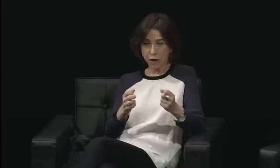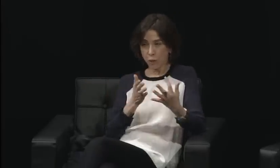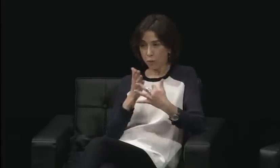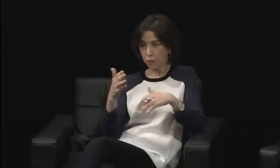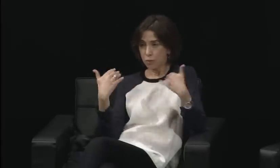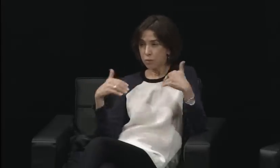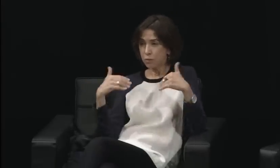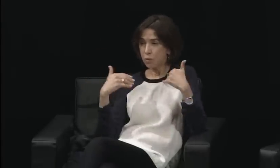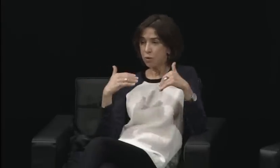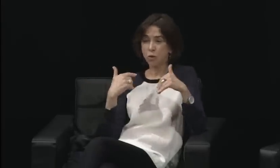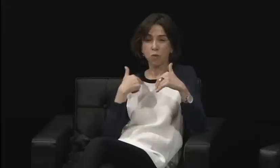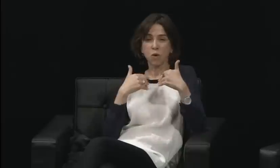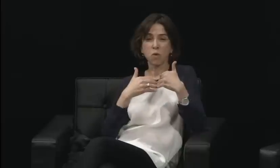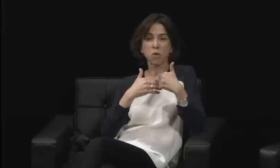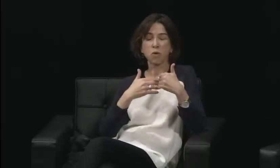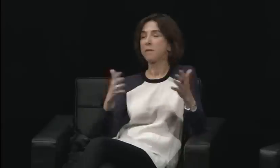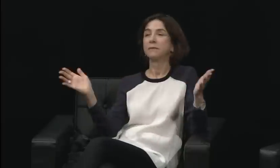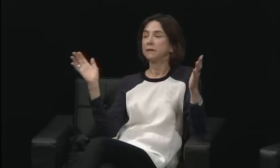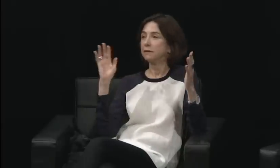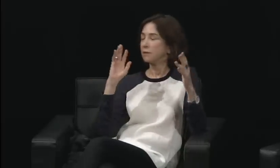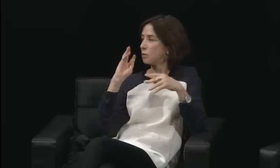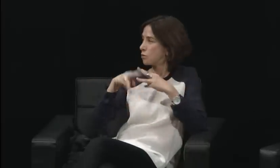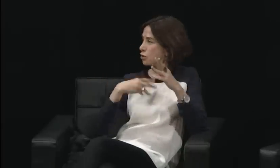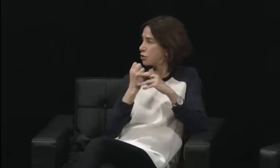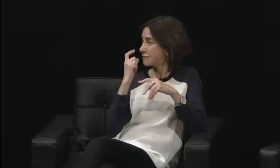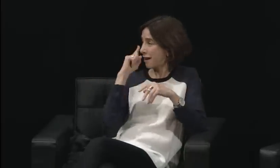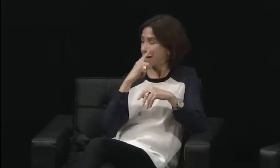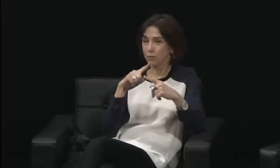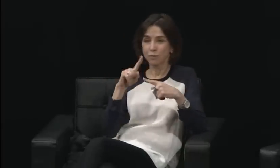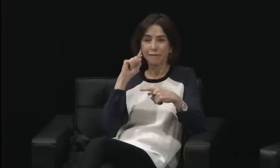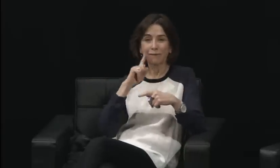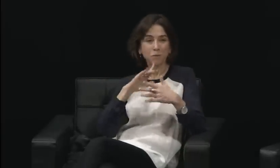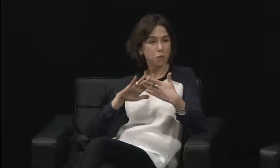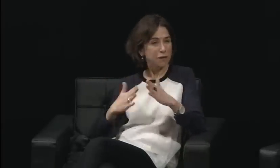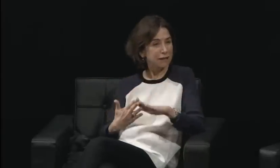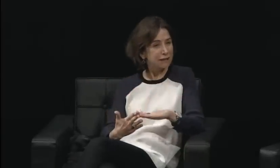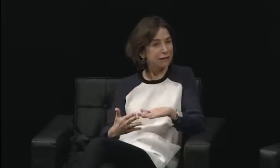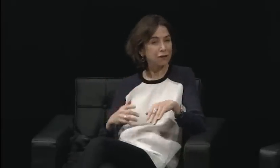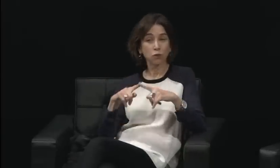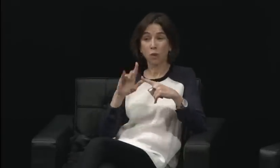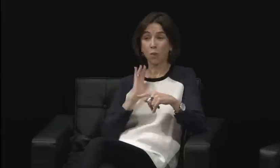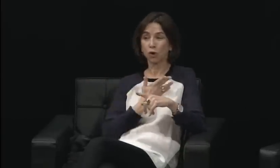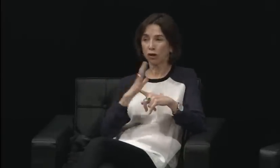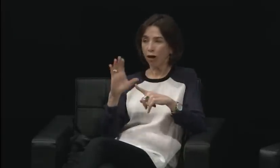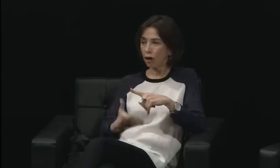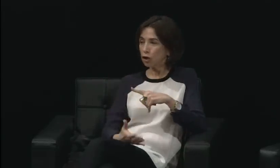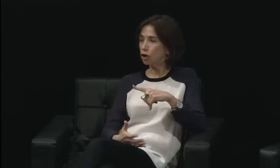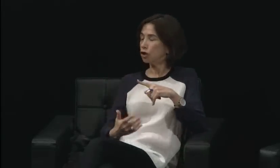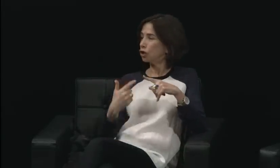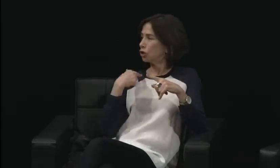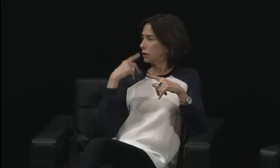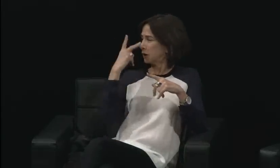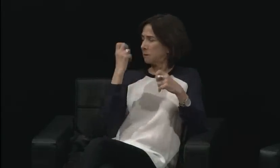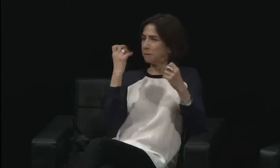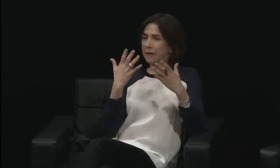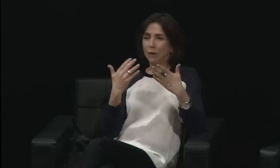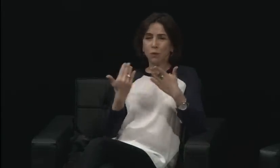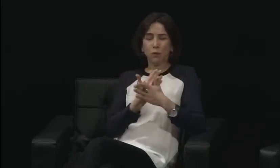Does it include women? Does it include all skin colors? Does it include economy?